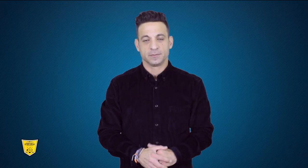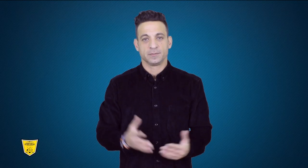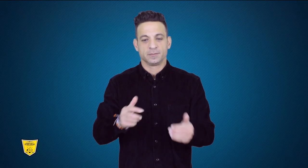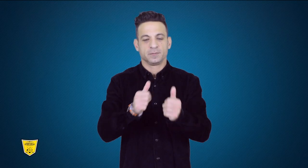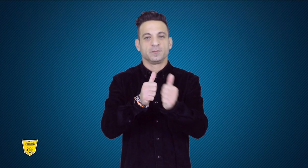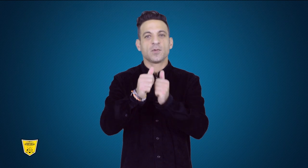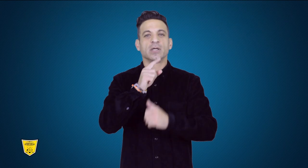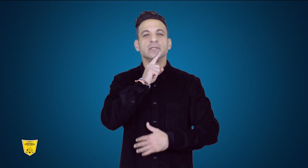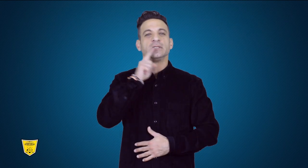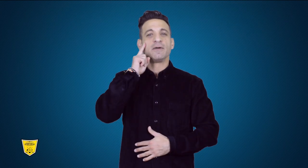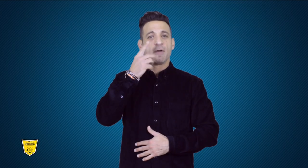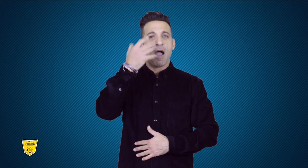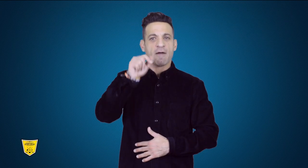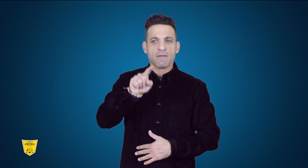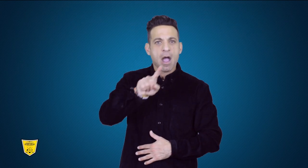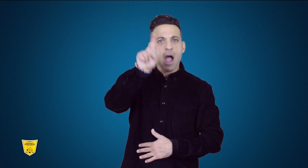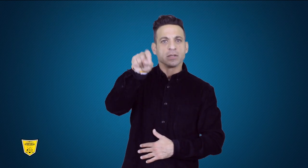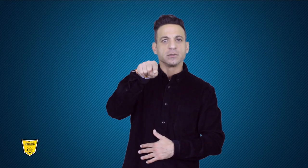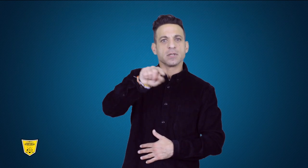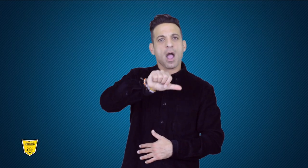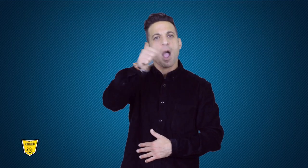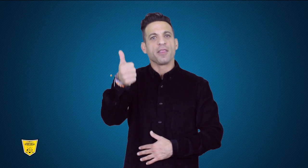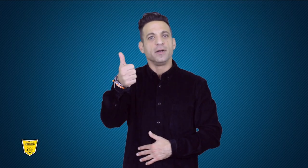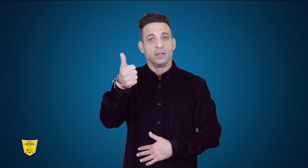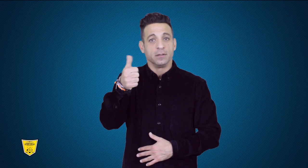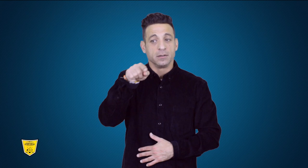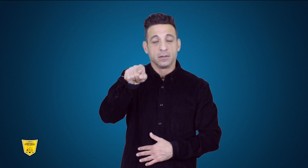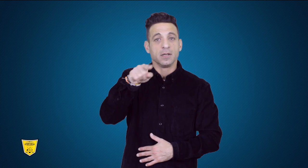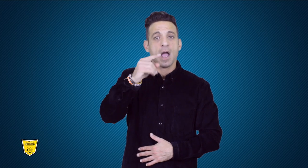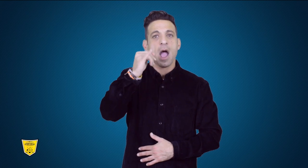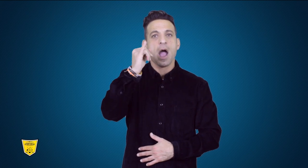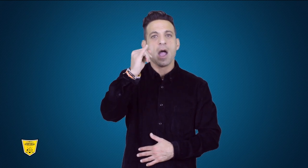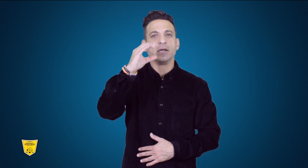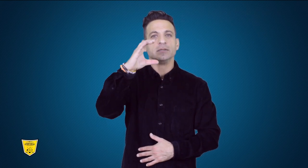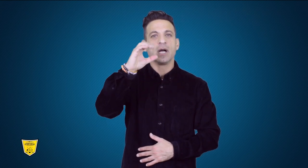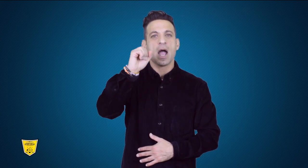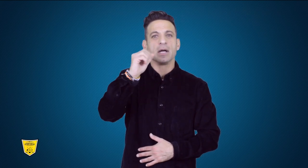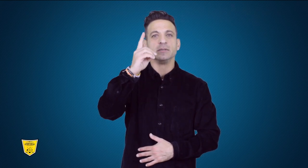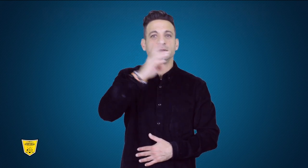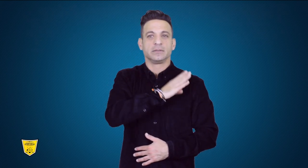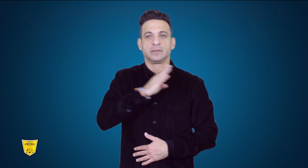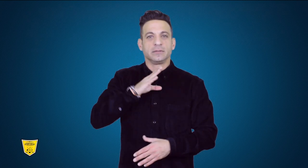SportsDeaf asked another person in the ICSD office,